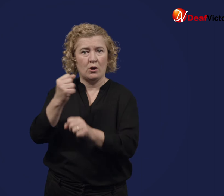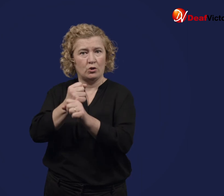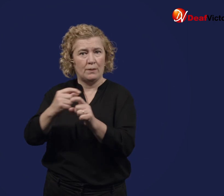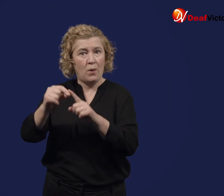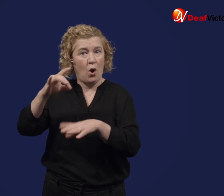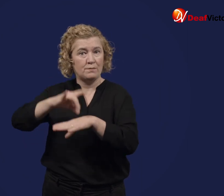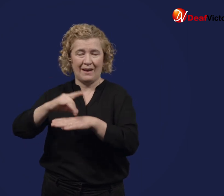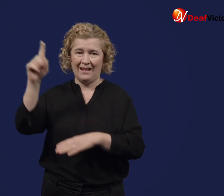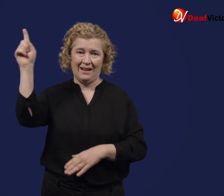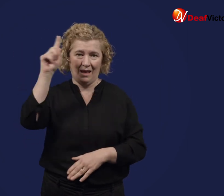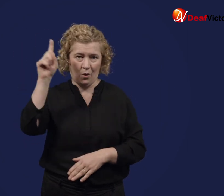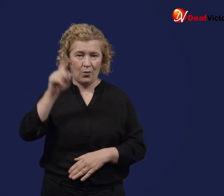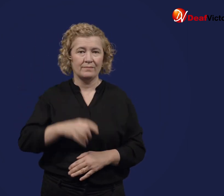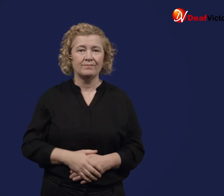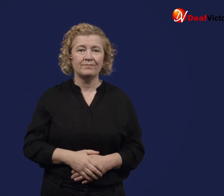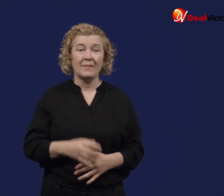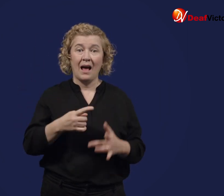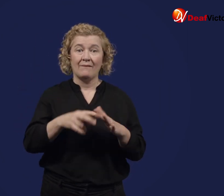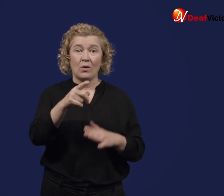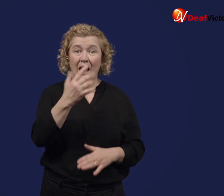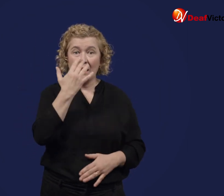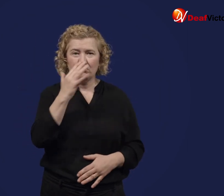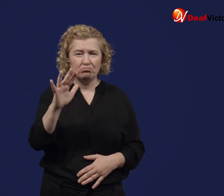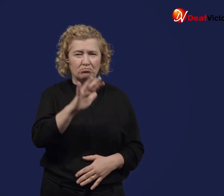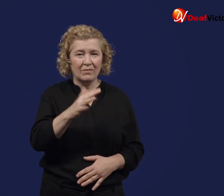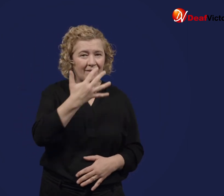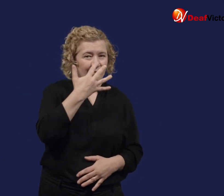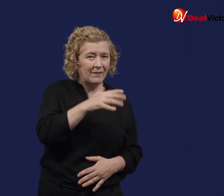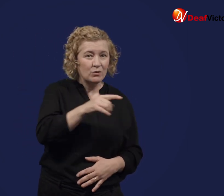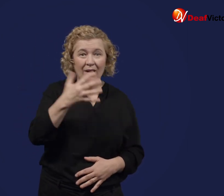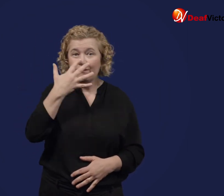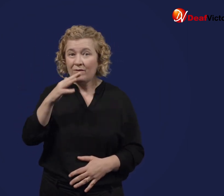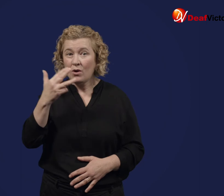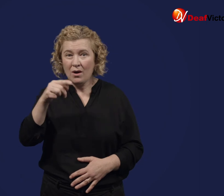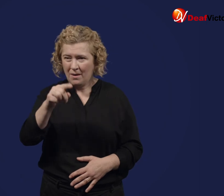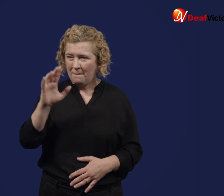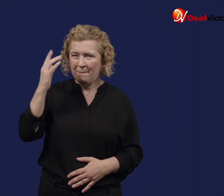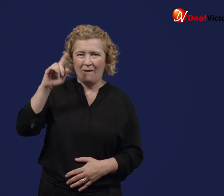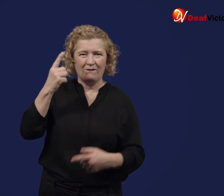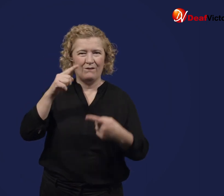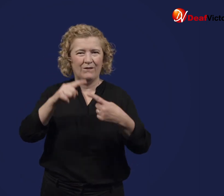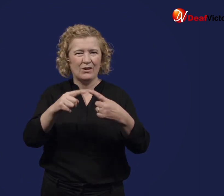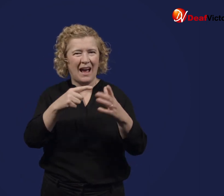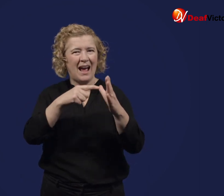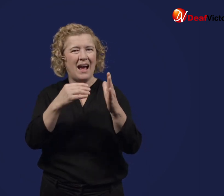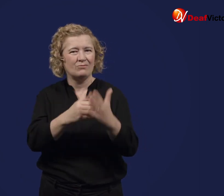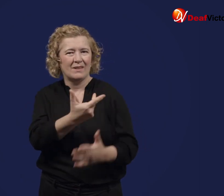If you are between 50 and 59 years old and have already received your first dose of the AstraZeneca vaccine, and you haven't experienced any serious side effects,